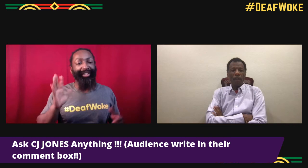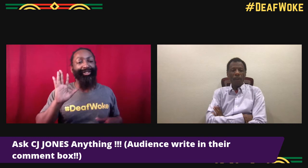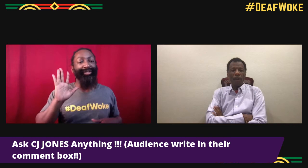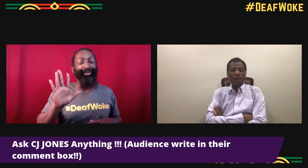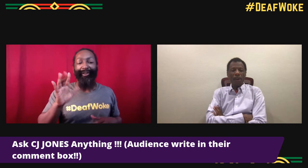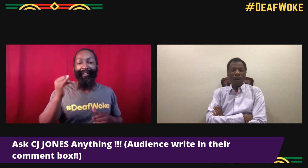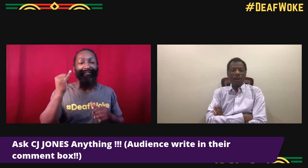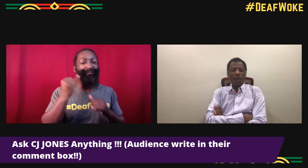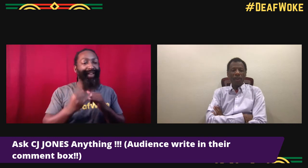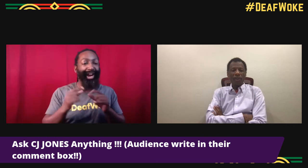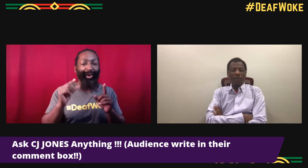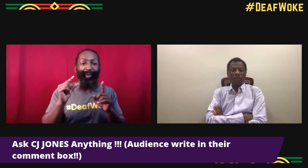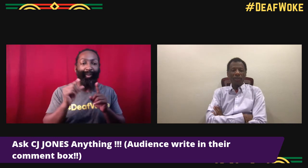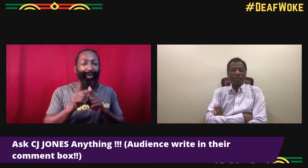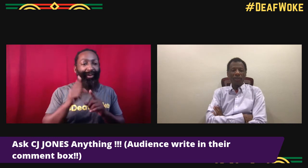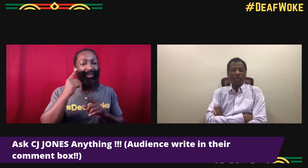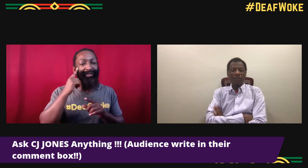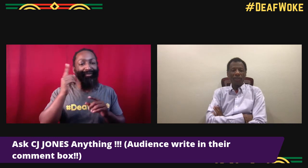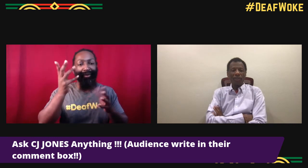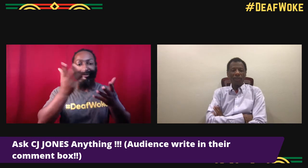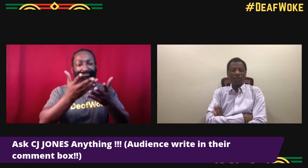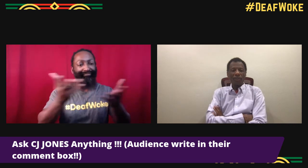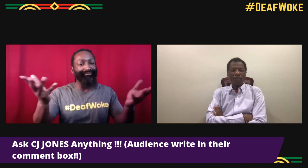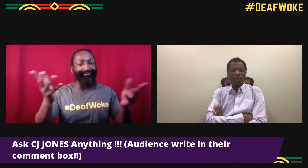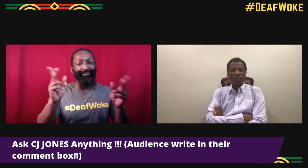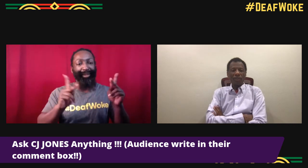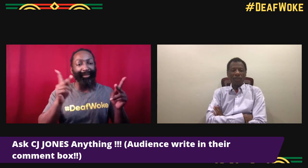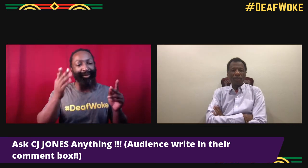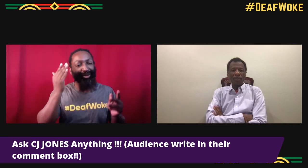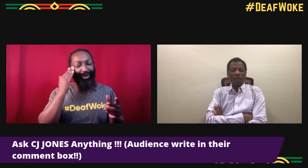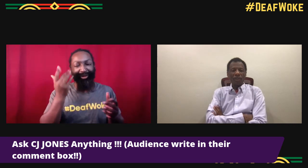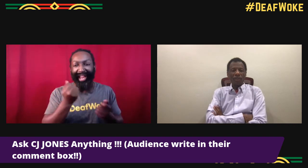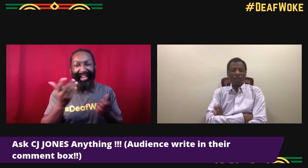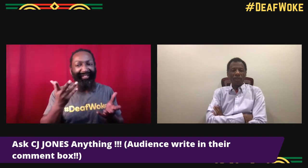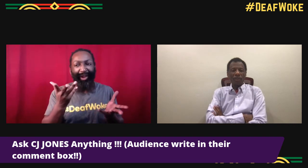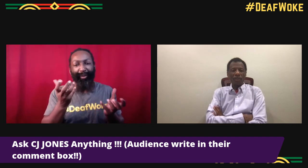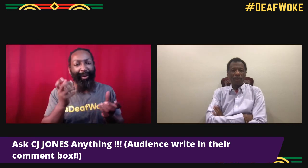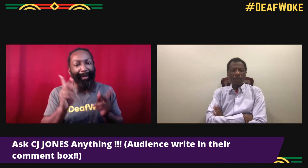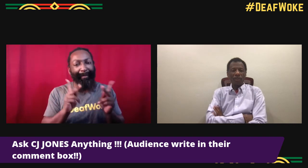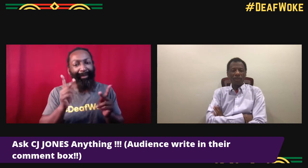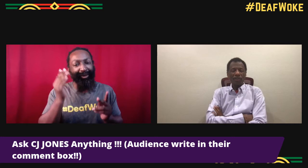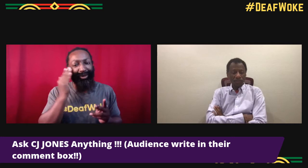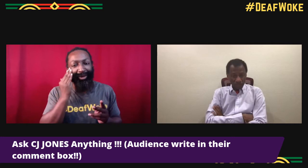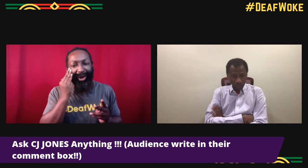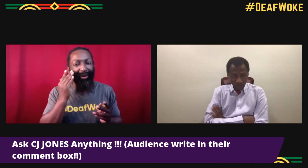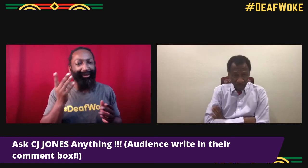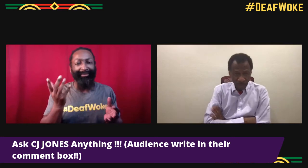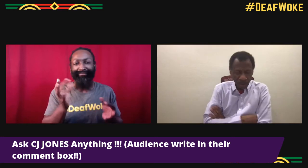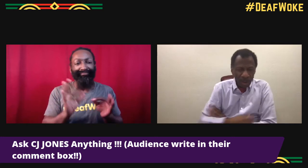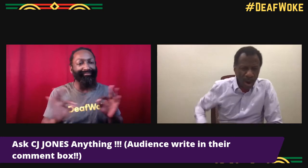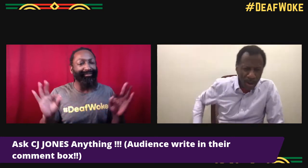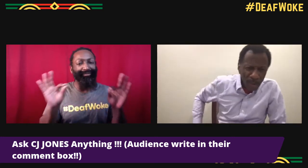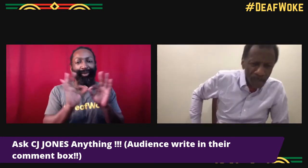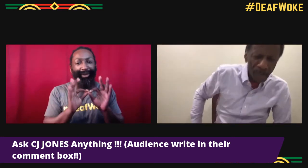but I do wanna ask you, what is your final word that you want people to know?